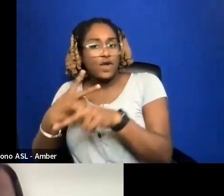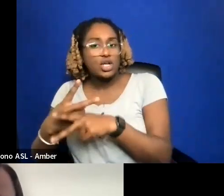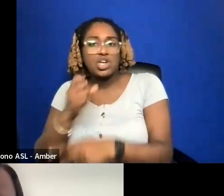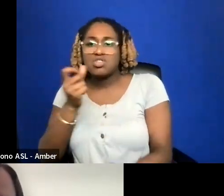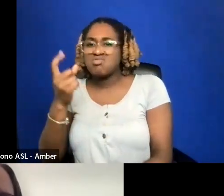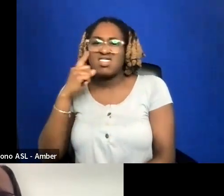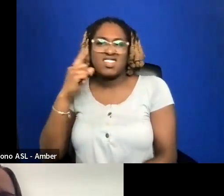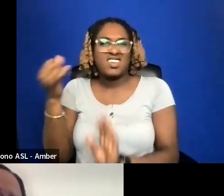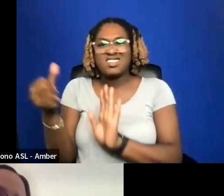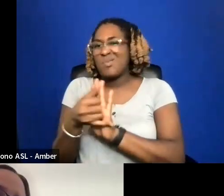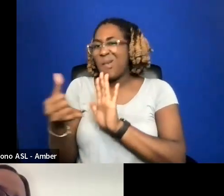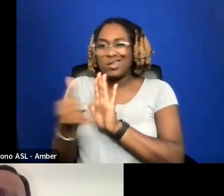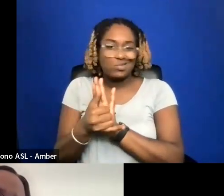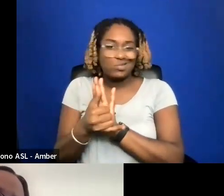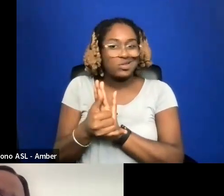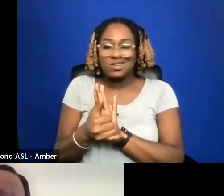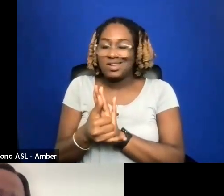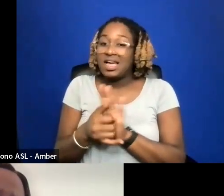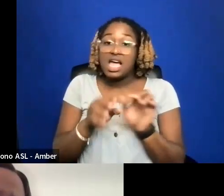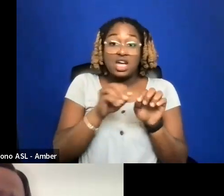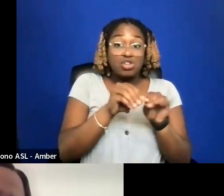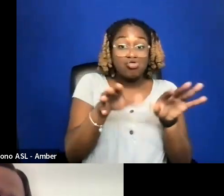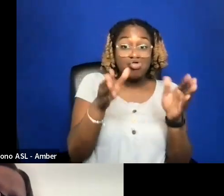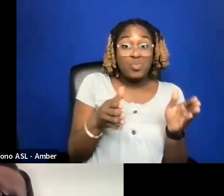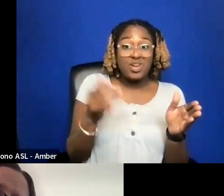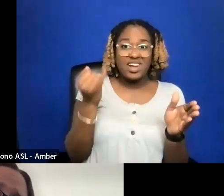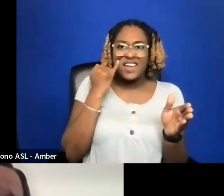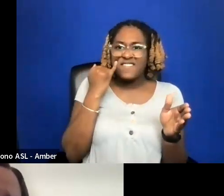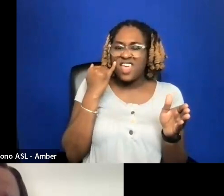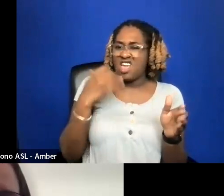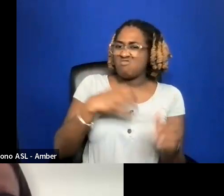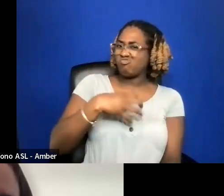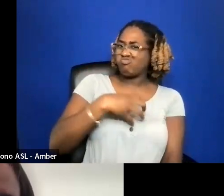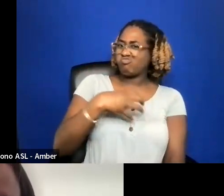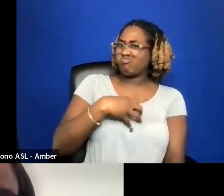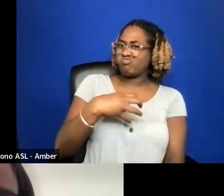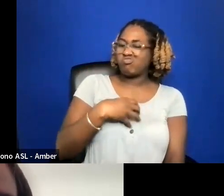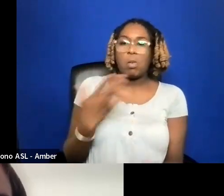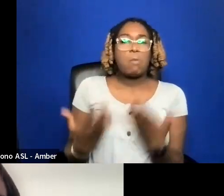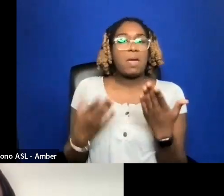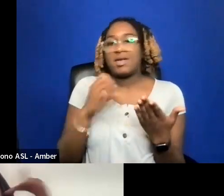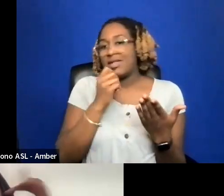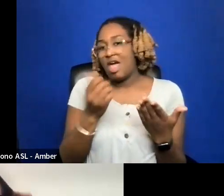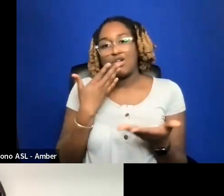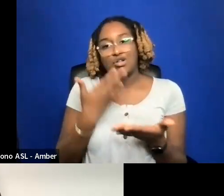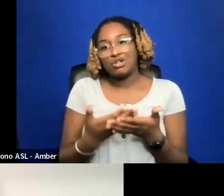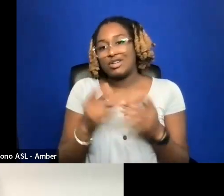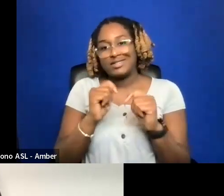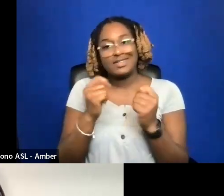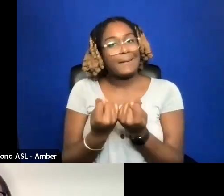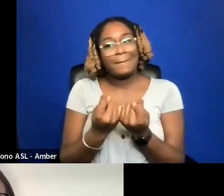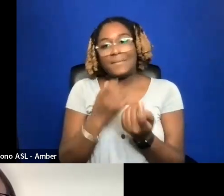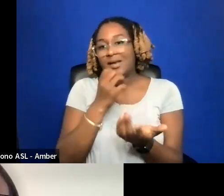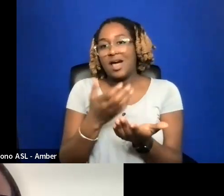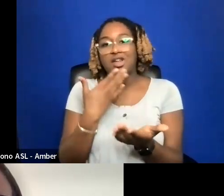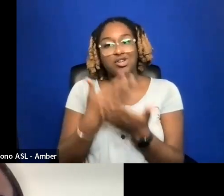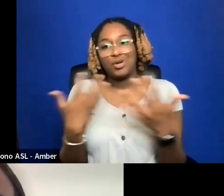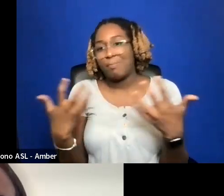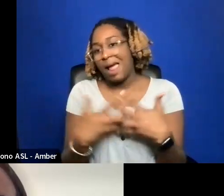AND IF THE DISTRIBUTOR IS GIVING YOU JUNK, MAYBE YOU SHOULDN'T WORK WITH THEM.